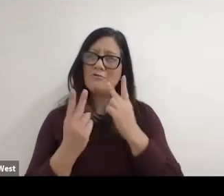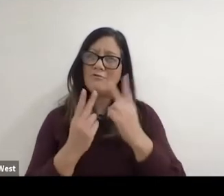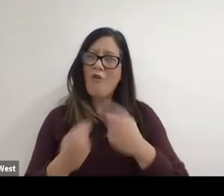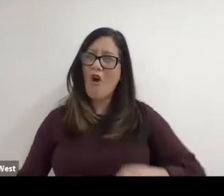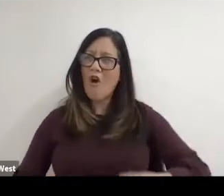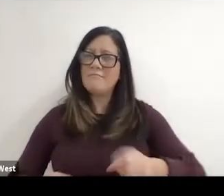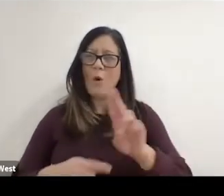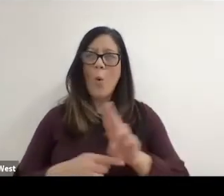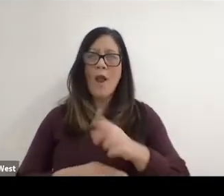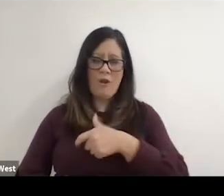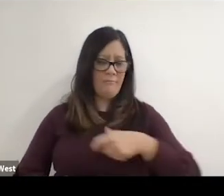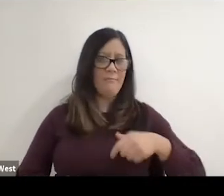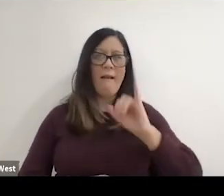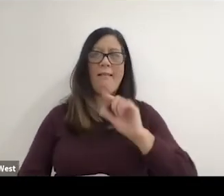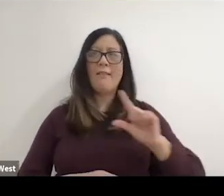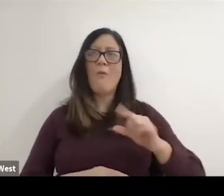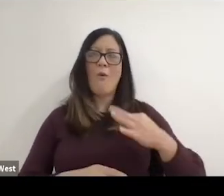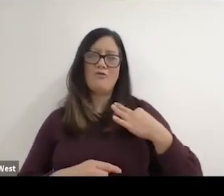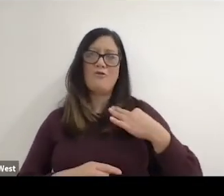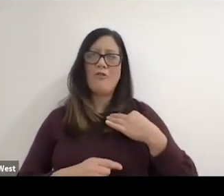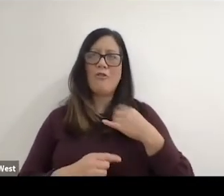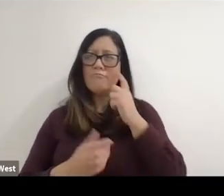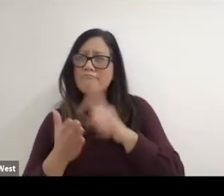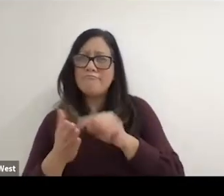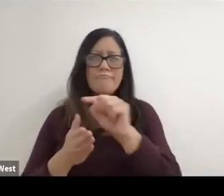seeing them wearing their their Illinois jerseys and so forth helped